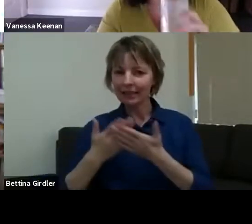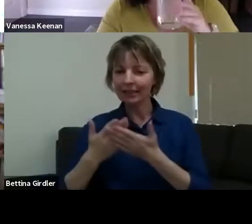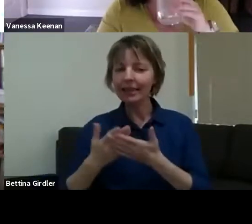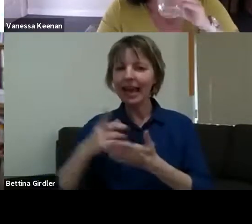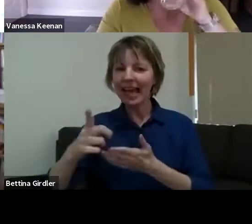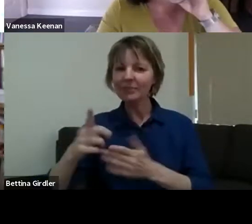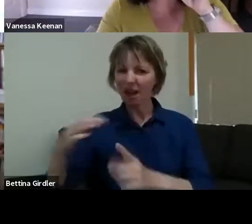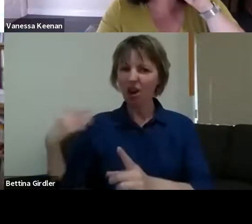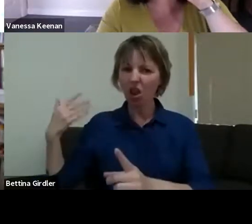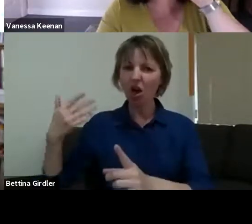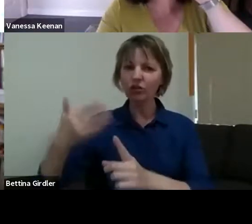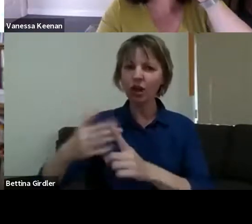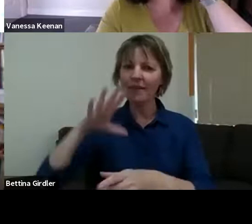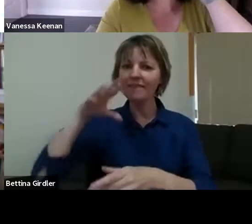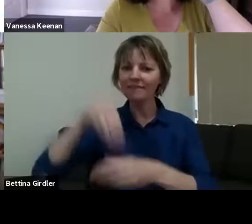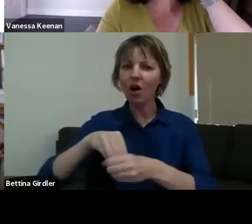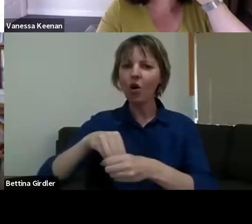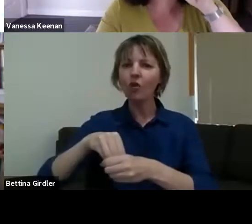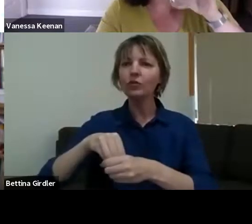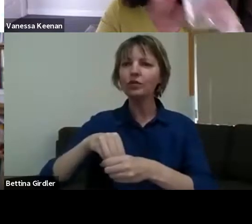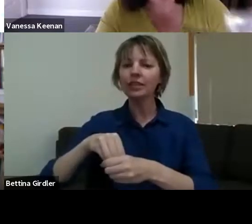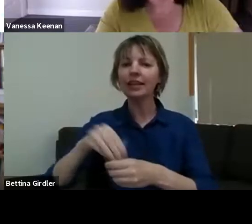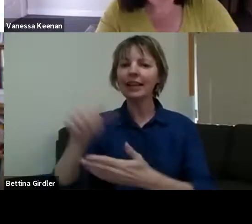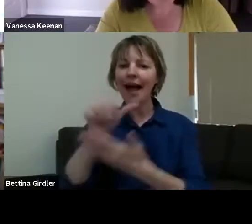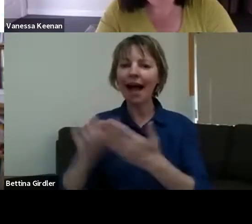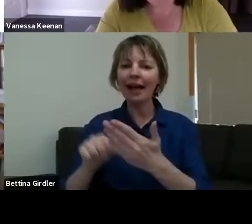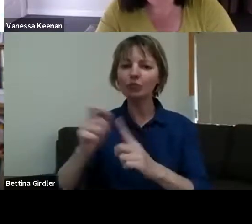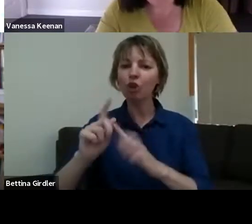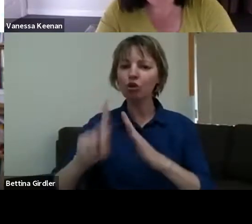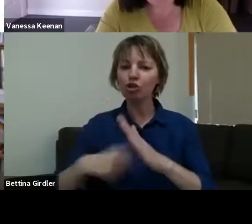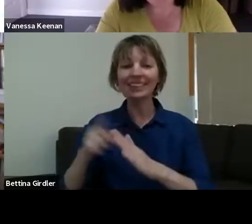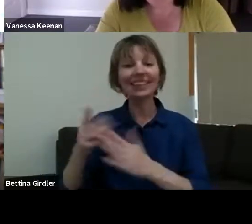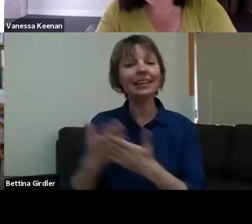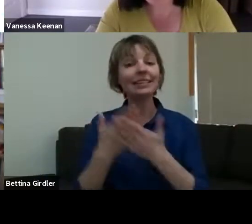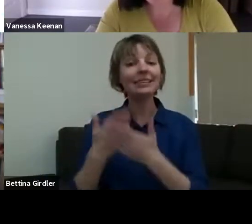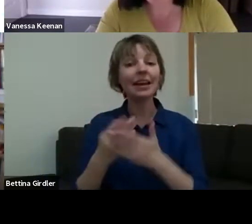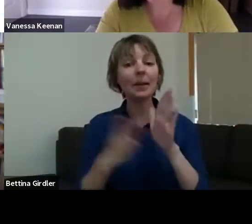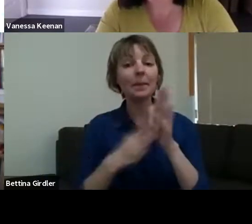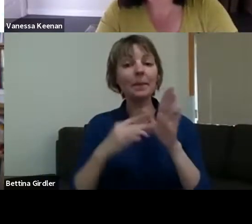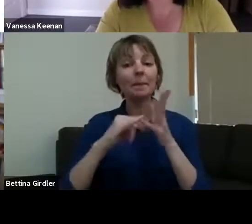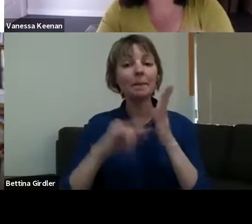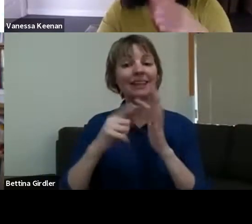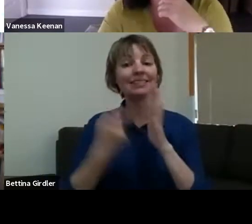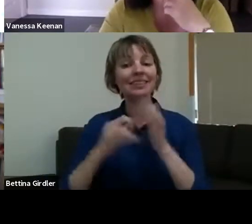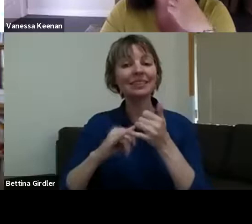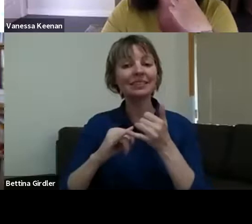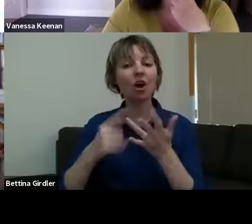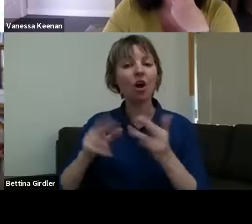and is currently studying a masters in arts therapy, and is interested in integrating that in the recovery resilience projects. Duke's question